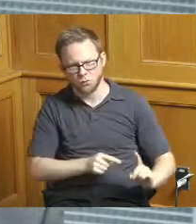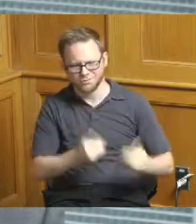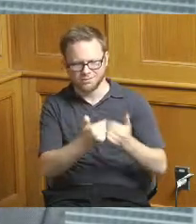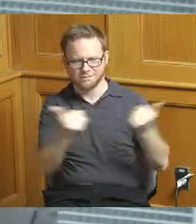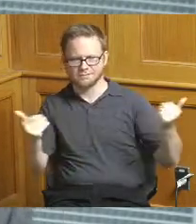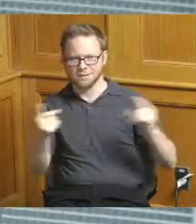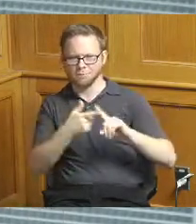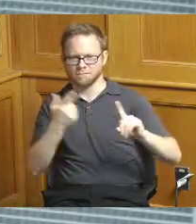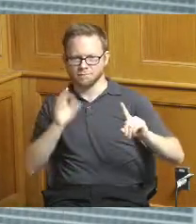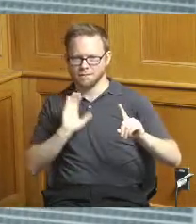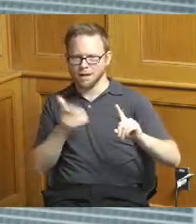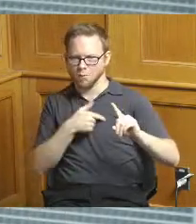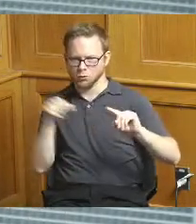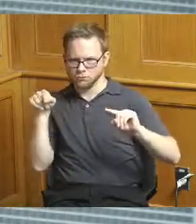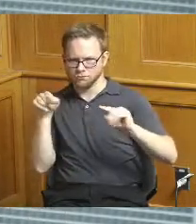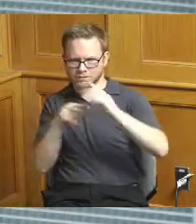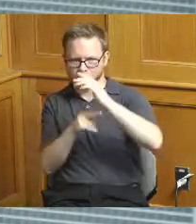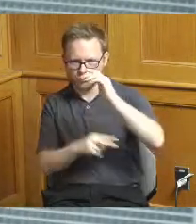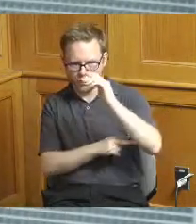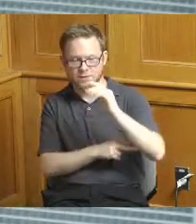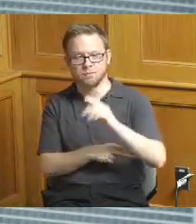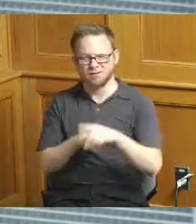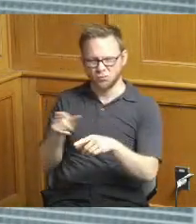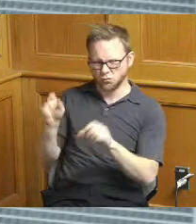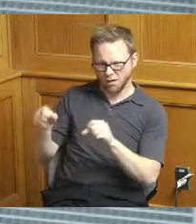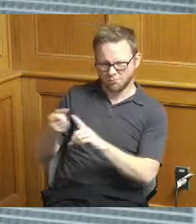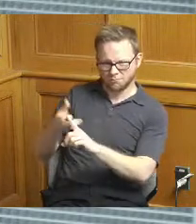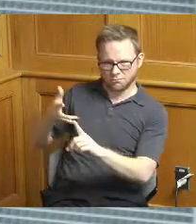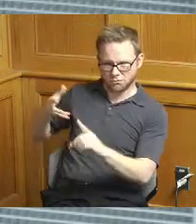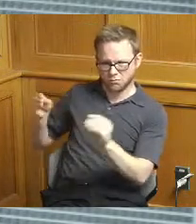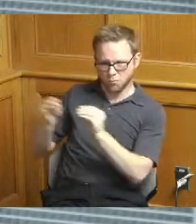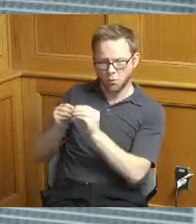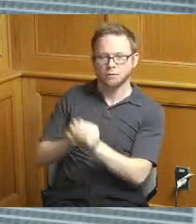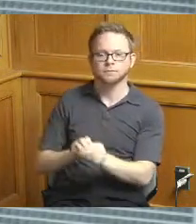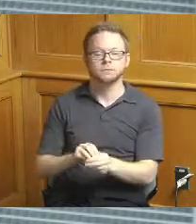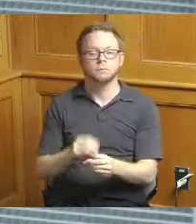where we expect to be from a project standpoint good afternoon I'm Todd